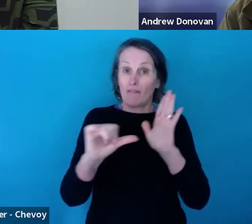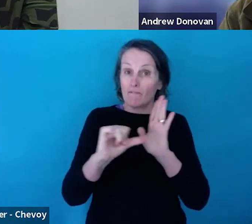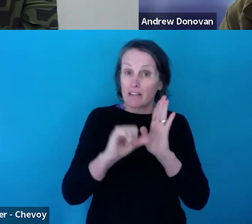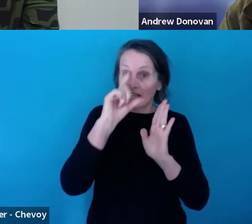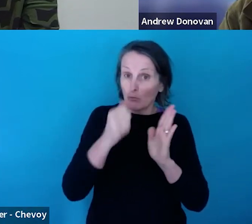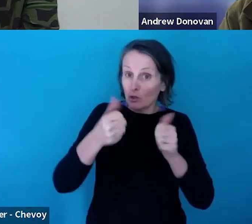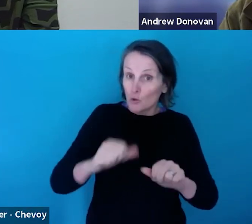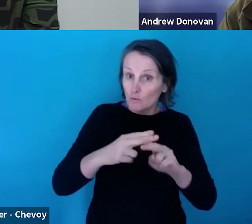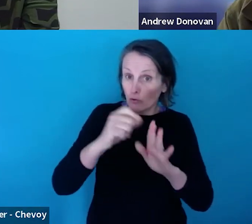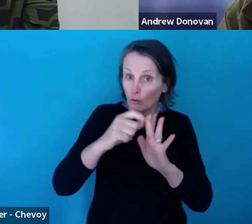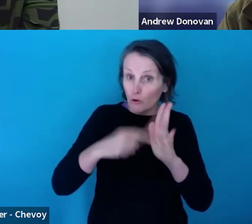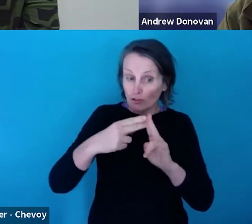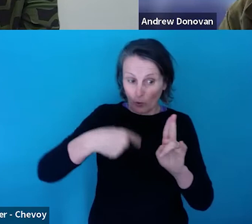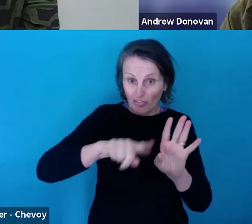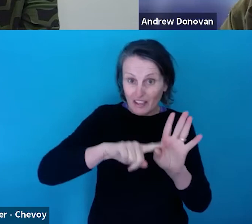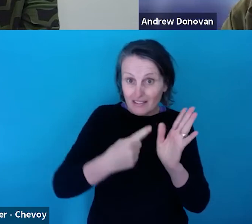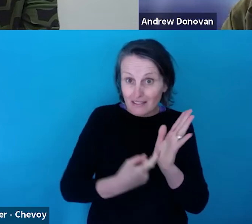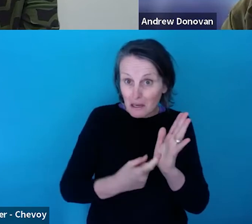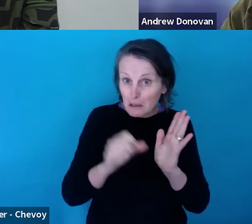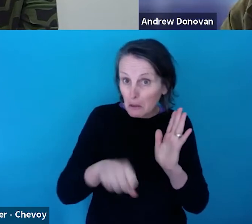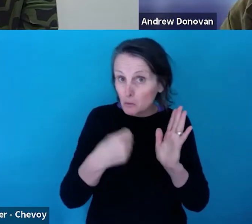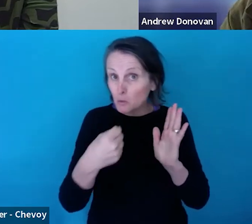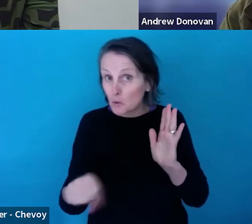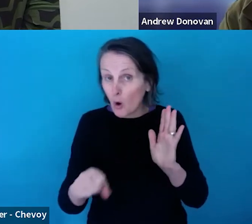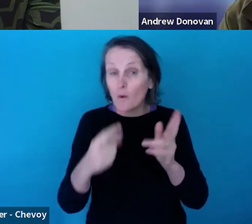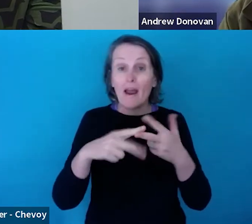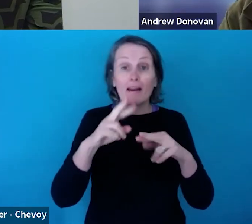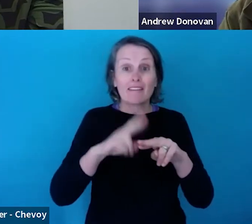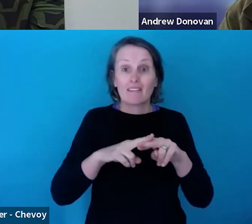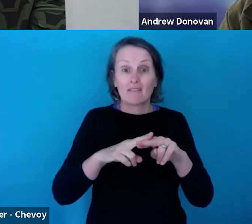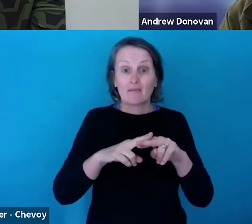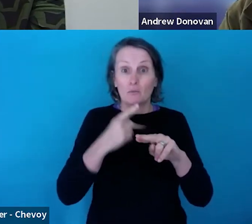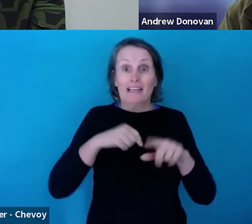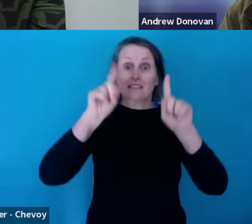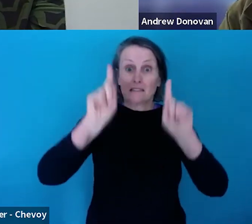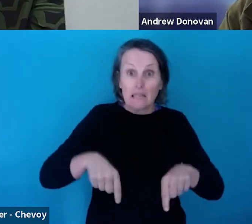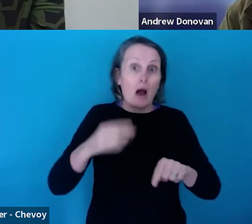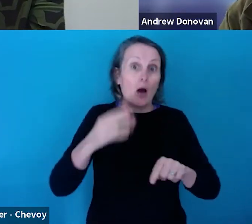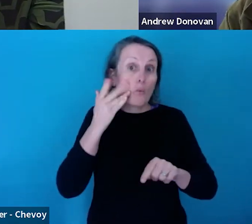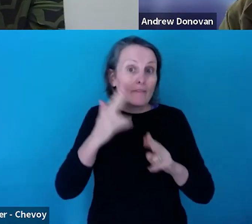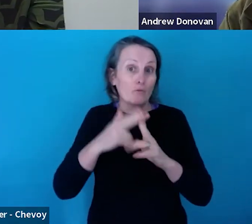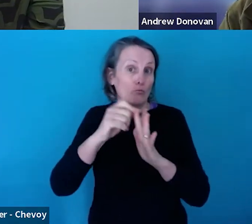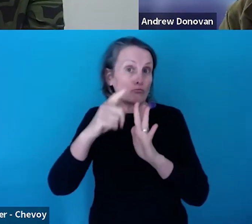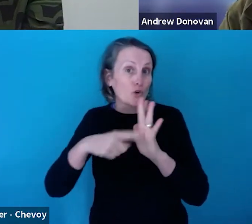project this year, and what's the earliest that funding activities would be able to commence after the assessment of these applications?